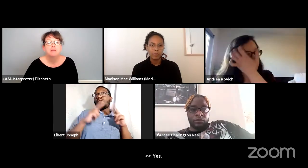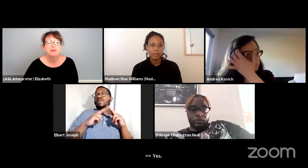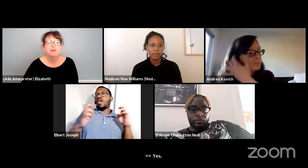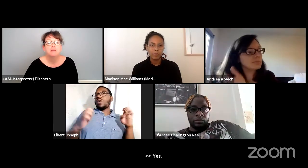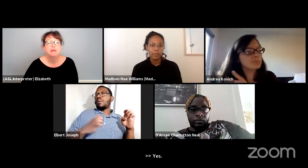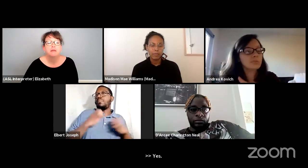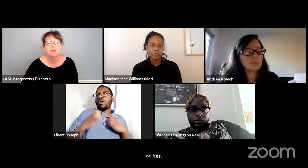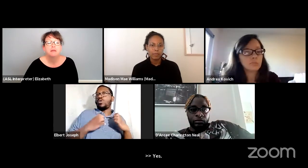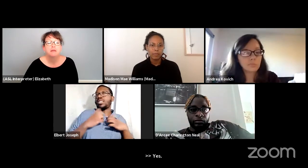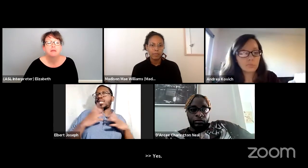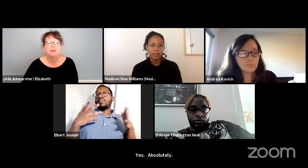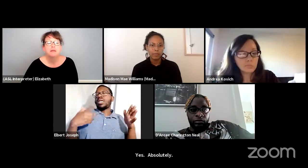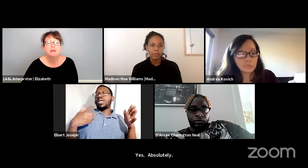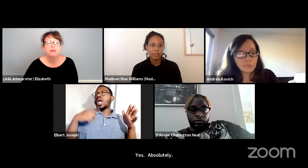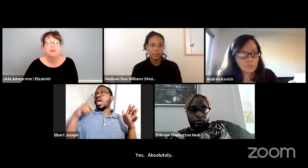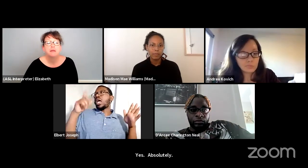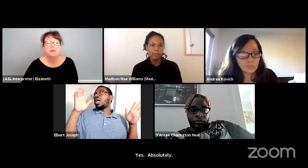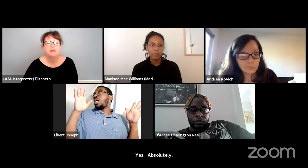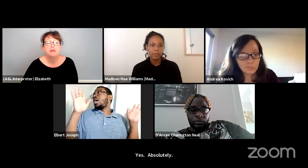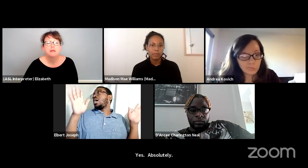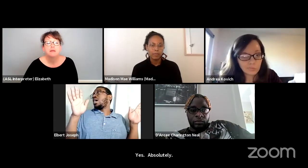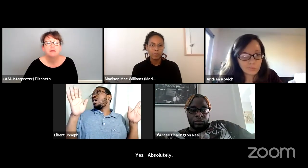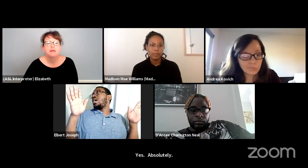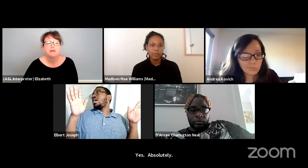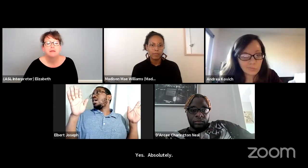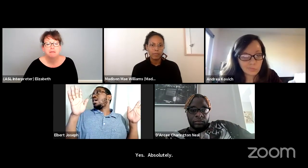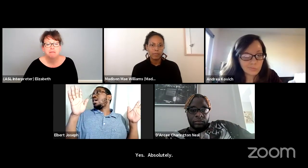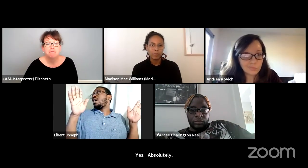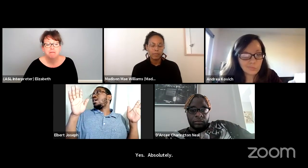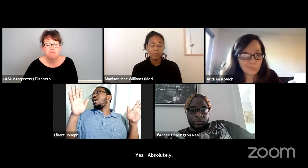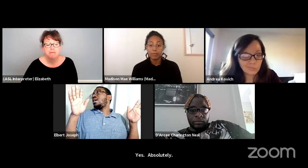Sorry. Even just thinking about it makes me very emotional.